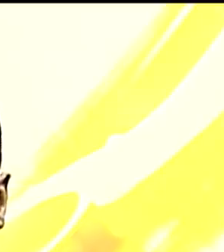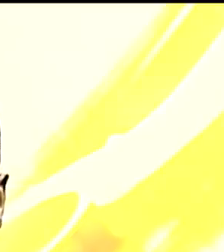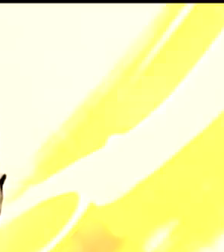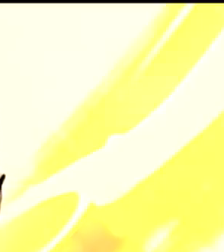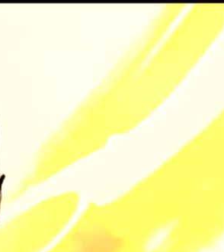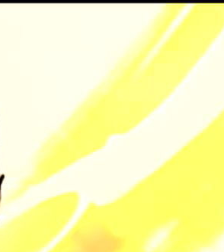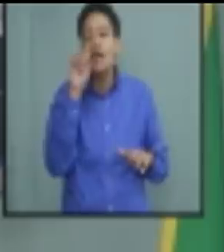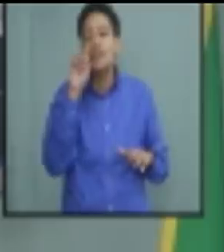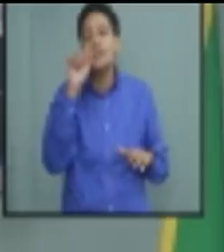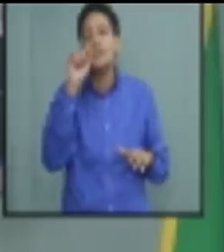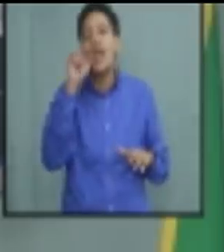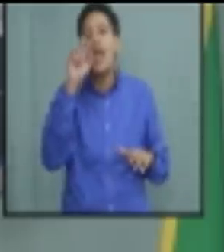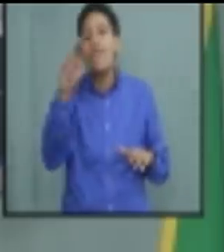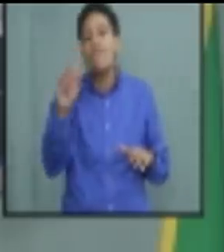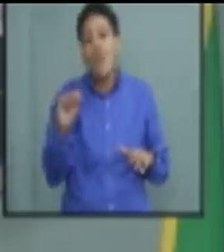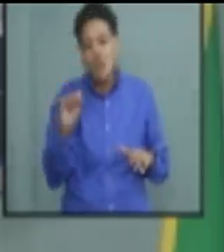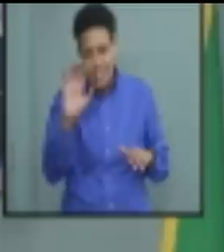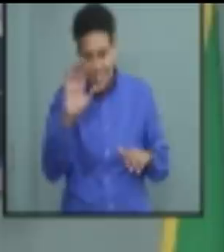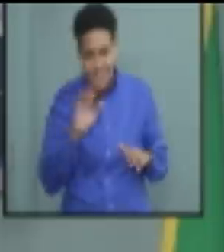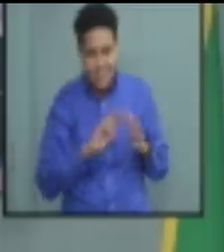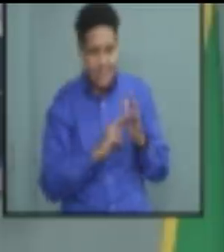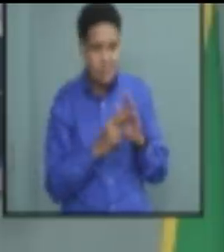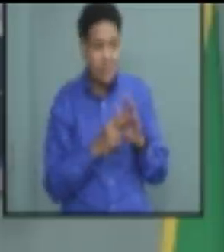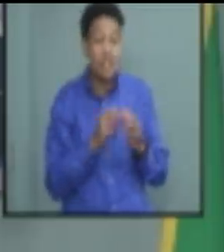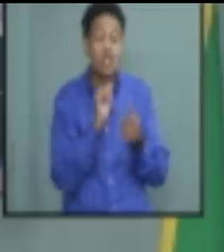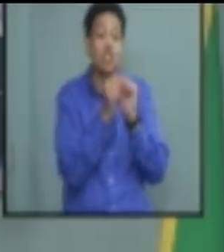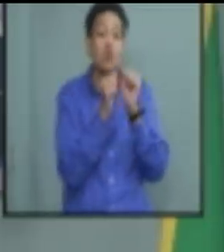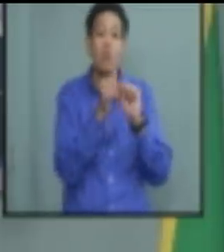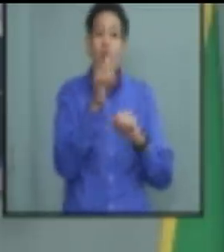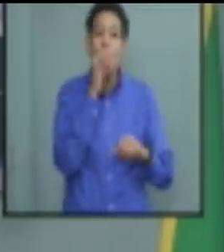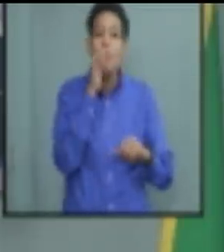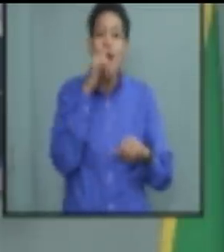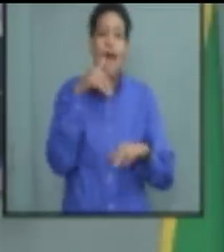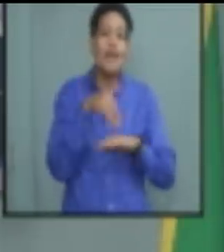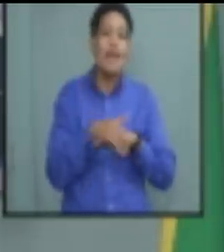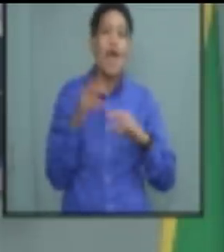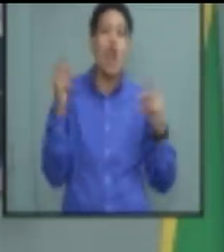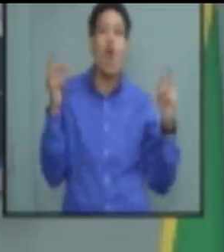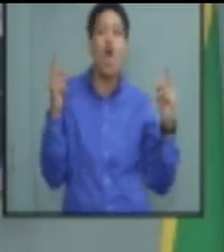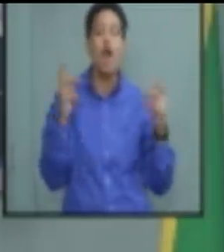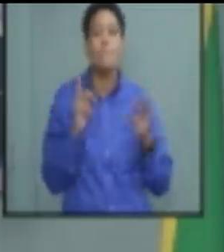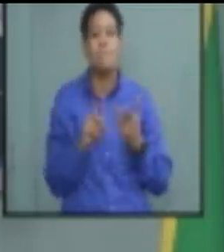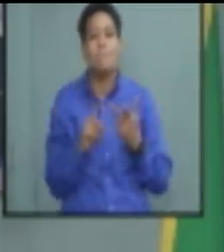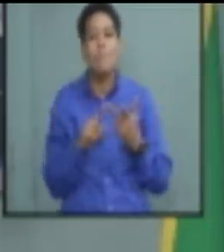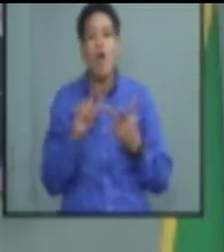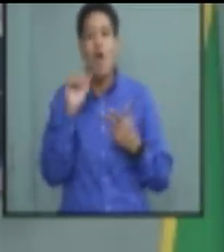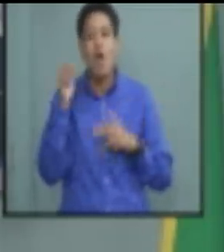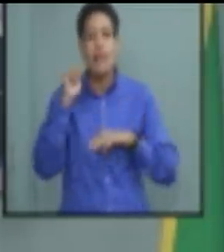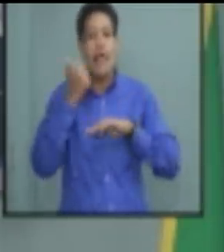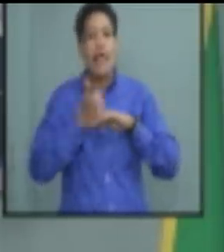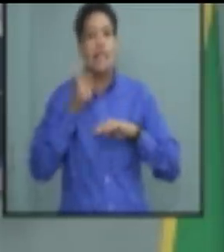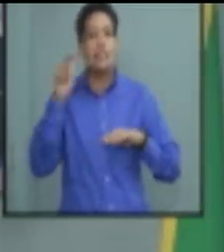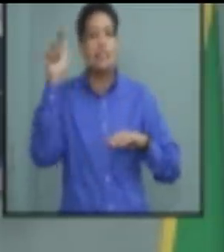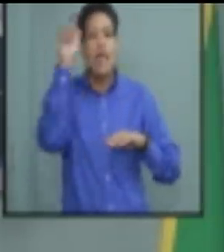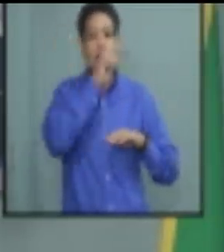island that means sport bars nightclubs and other establishments that sells